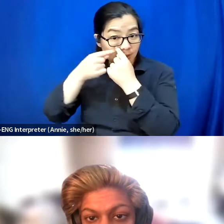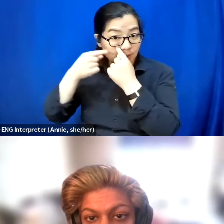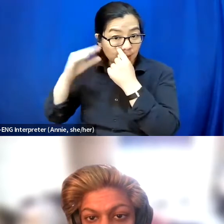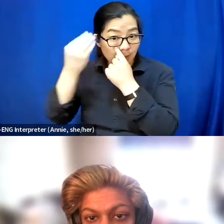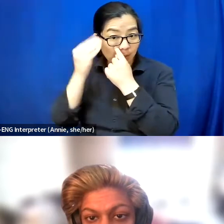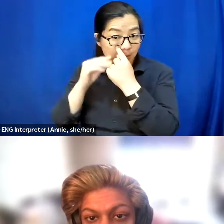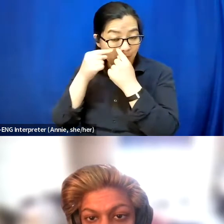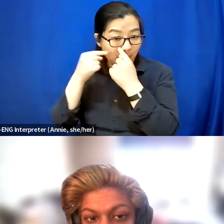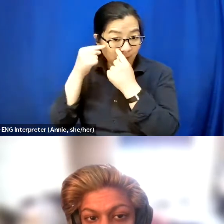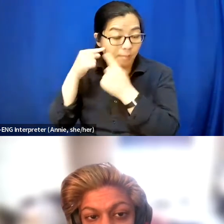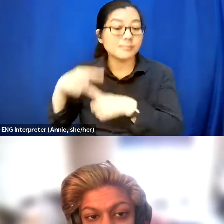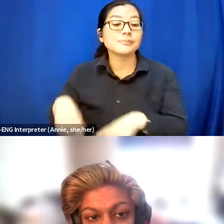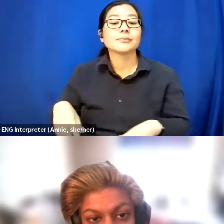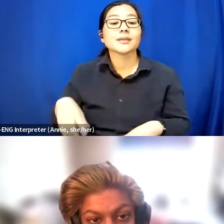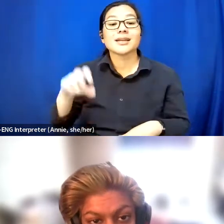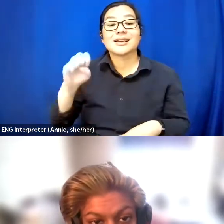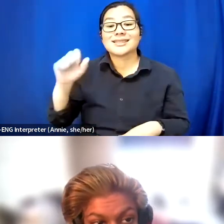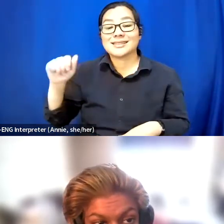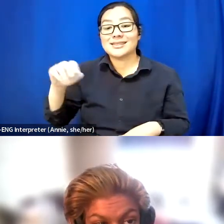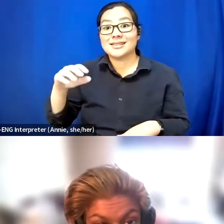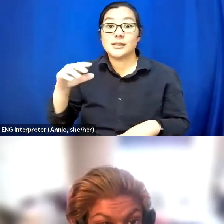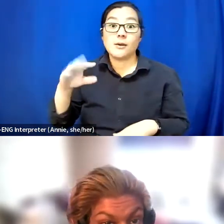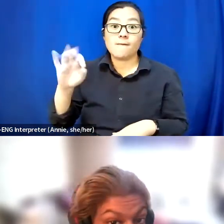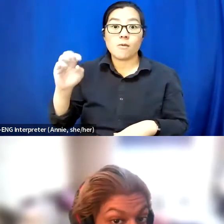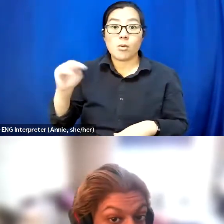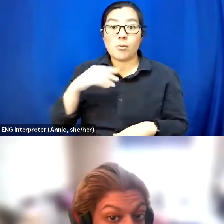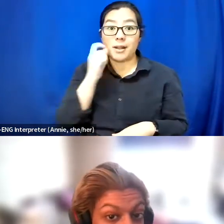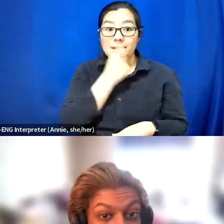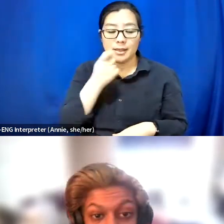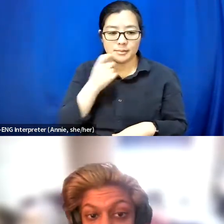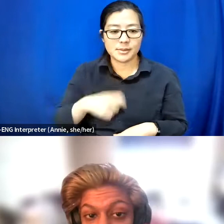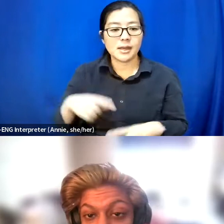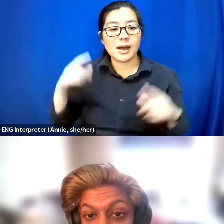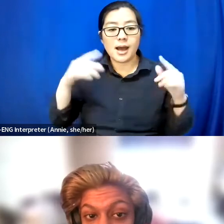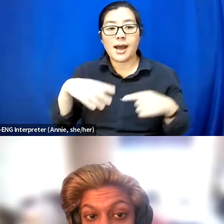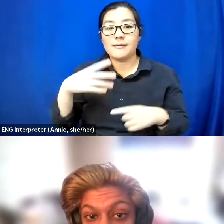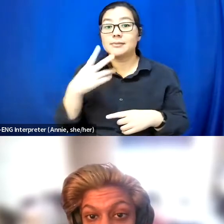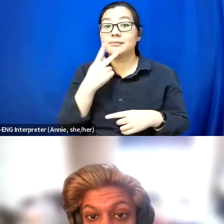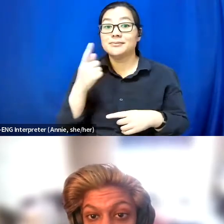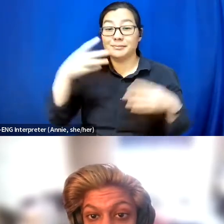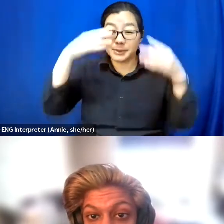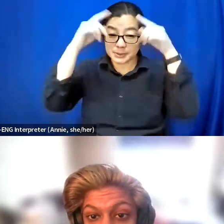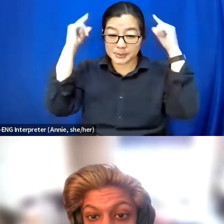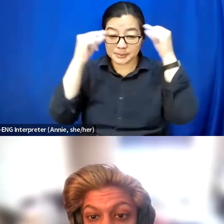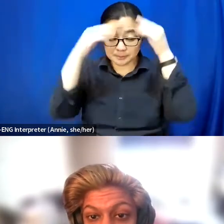I have a scalemail headpiece in pink, purple, turquoise, and yellow.